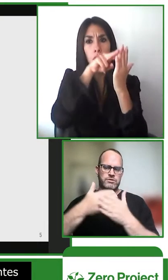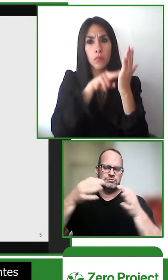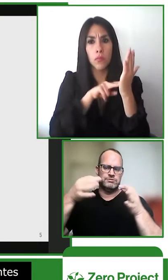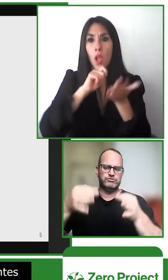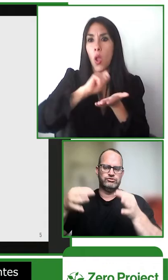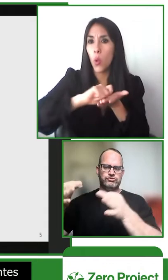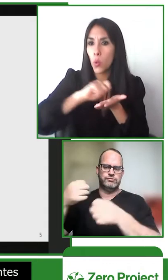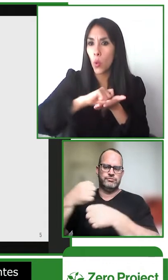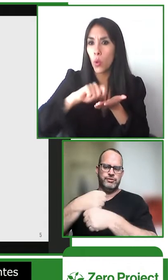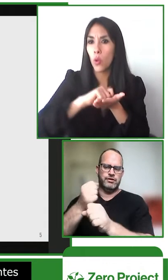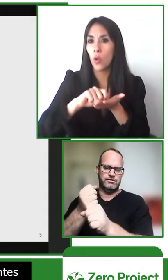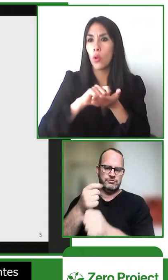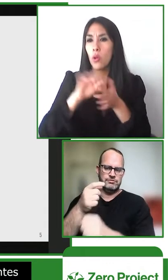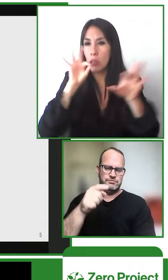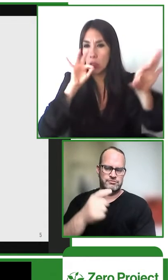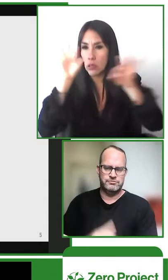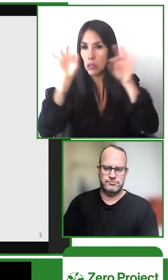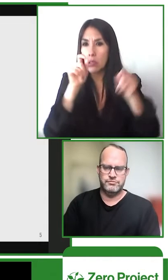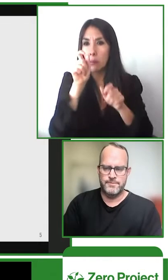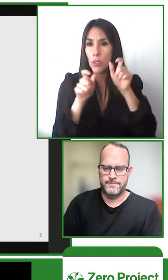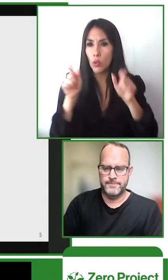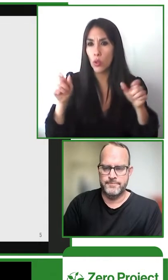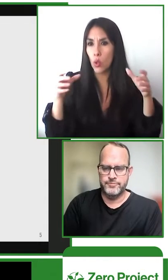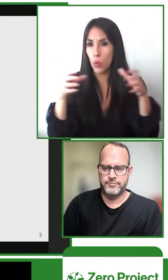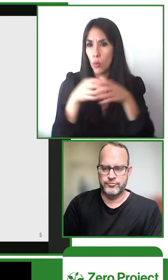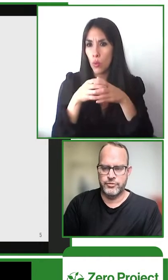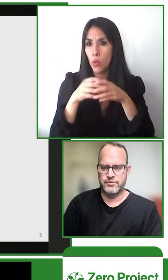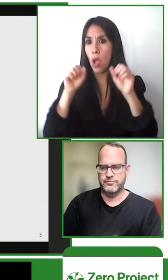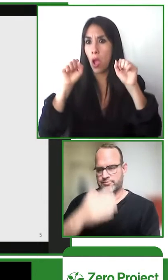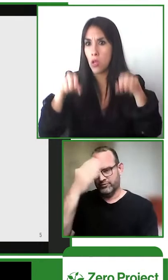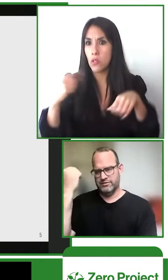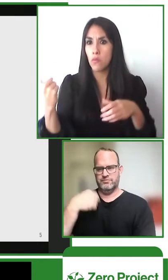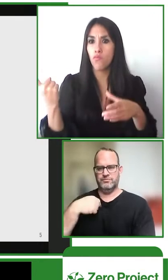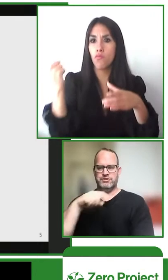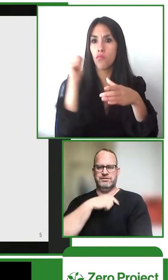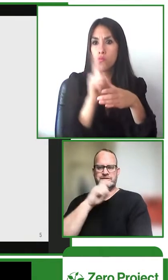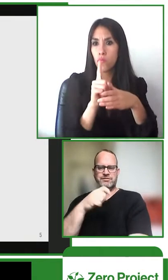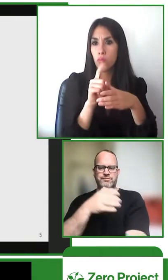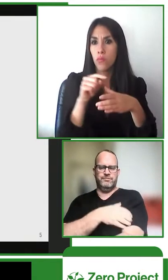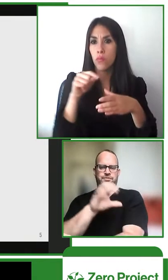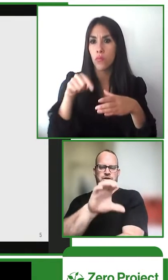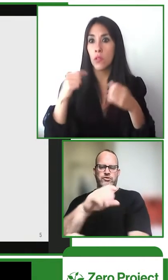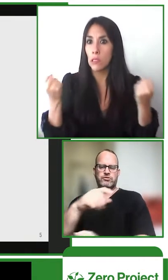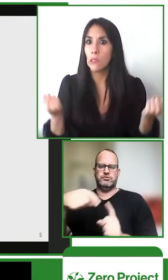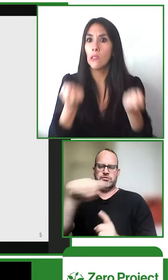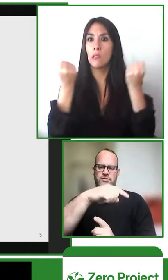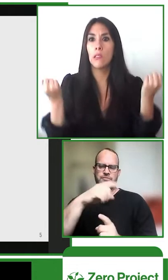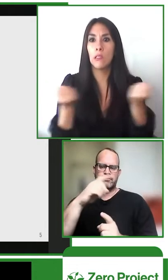members involved in all the decision making parts of this process because we really believe